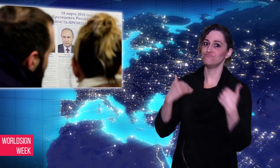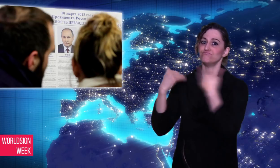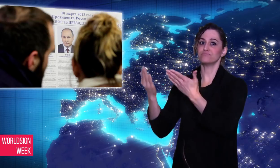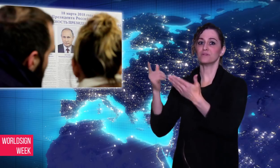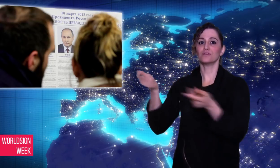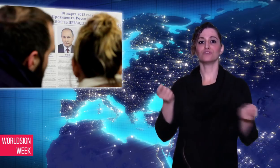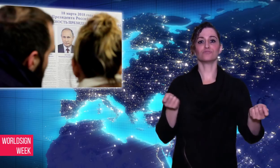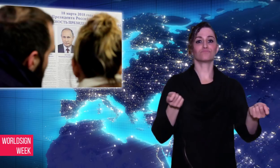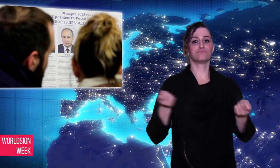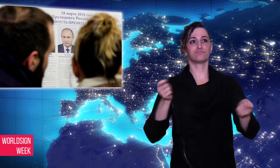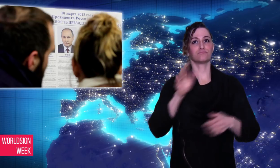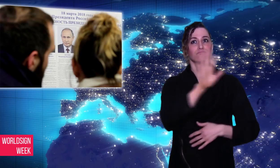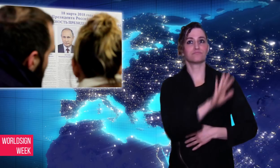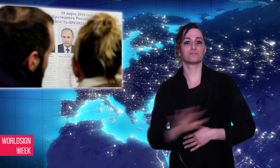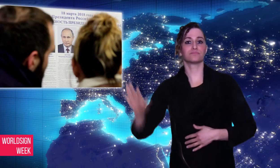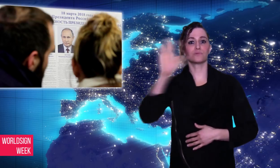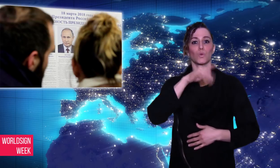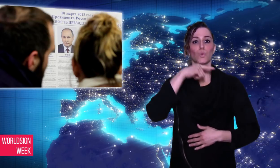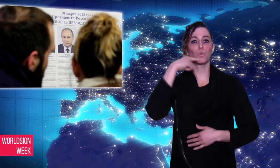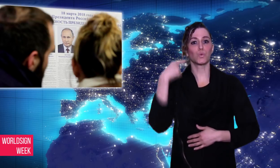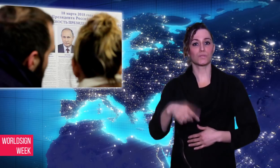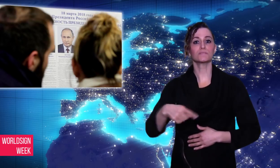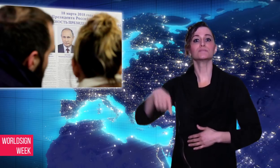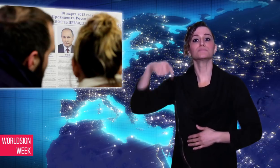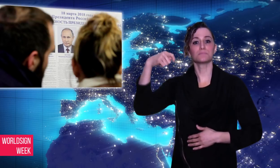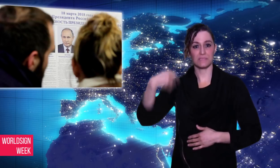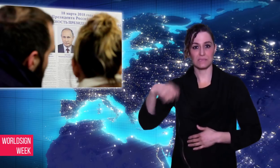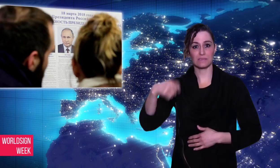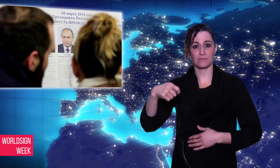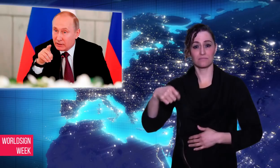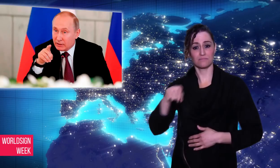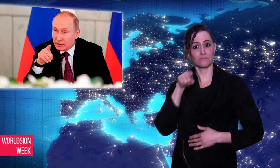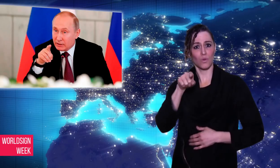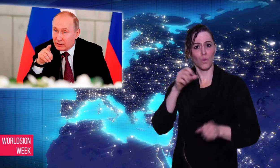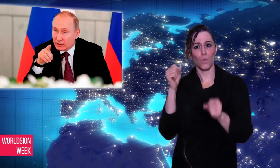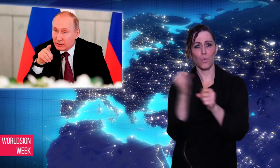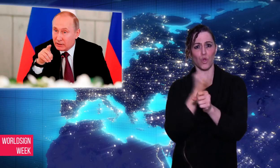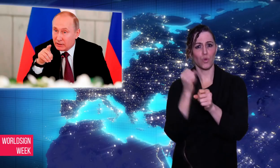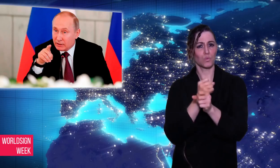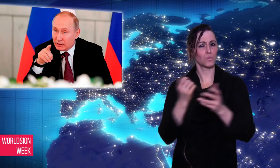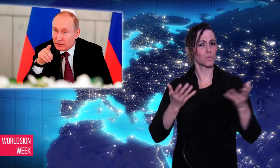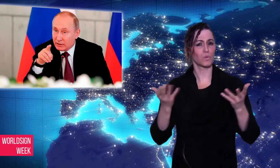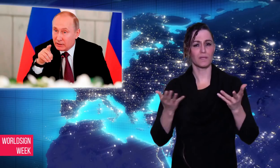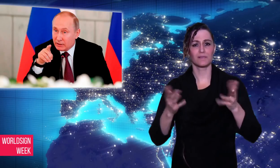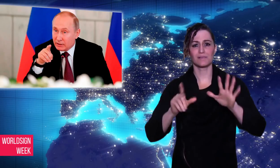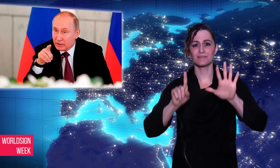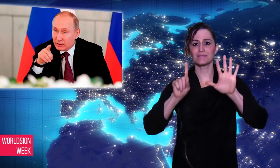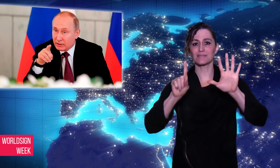for the fourth time. Observers said the